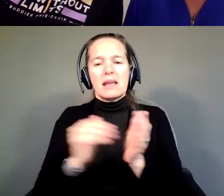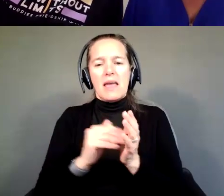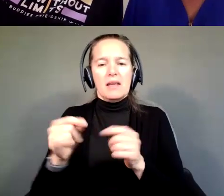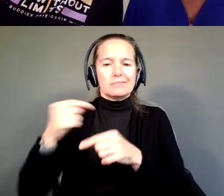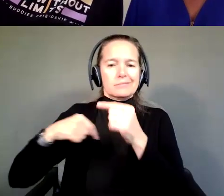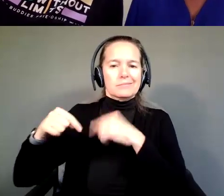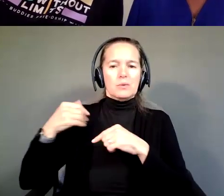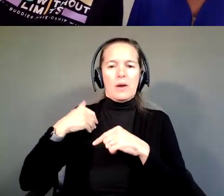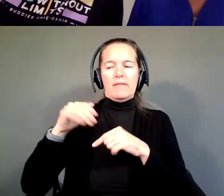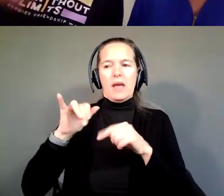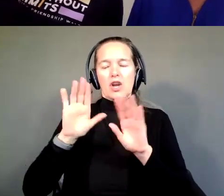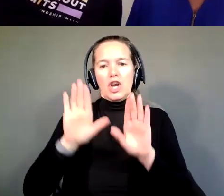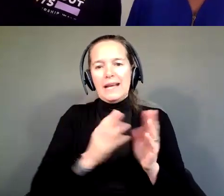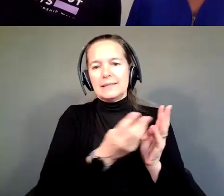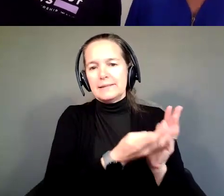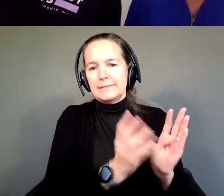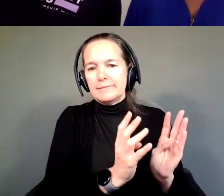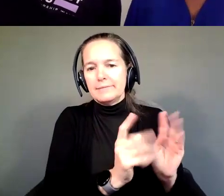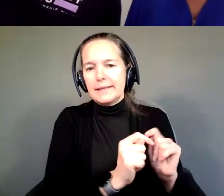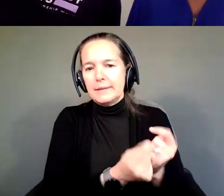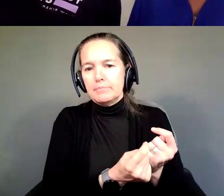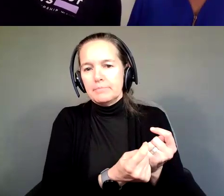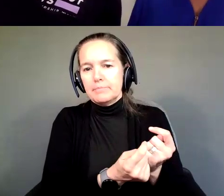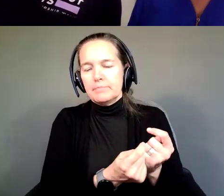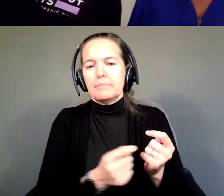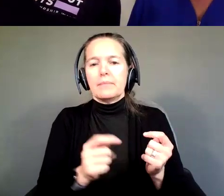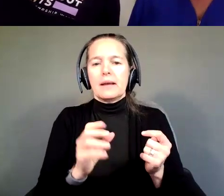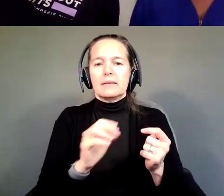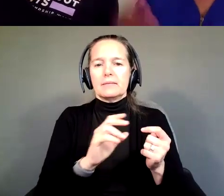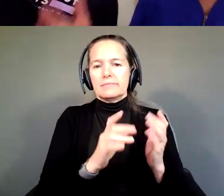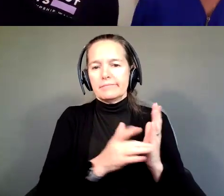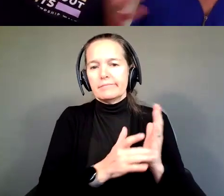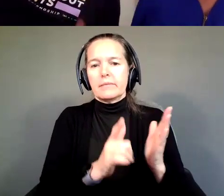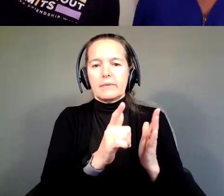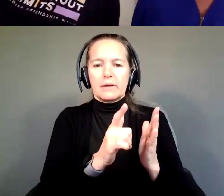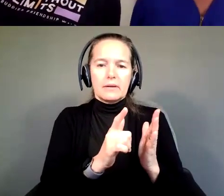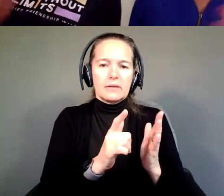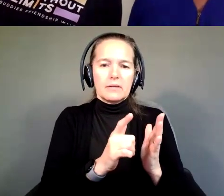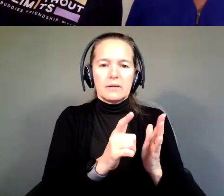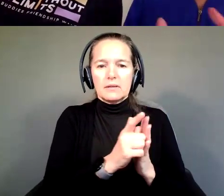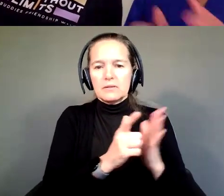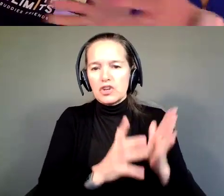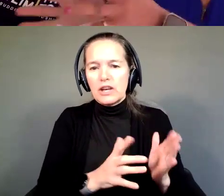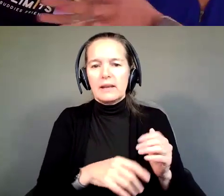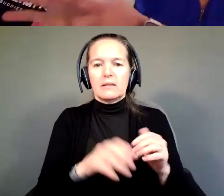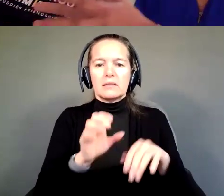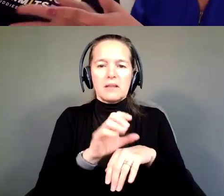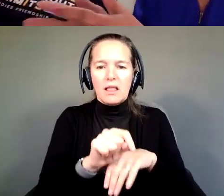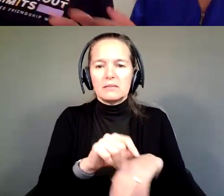great team that we have, my CBTAC consultant, our attorney, with everyone that's been involved. This is their area of expertise.